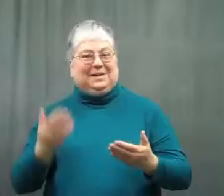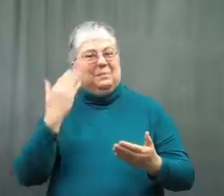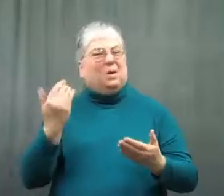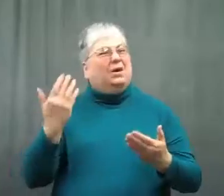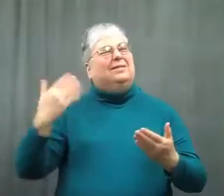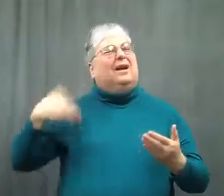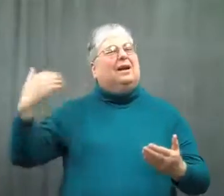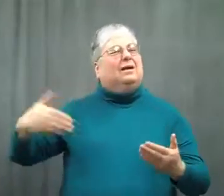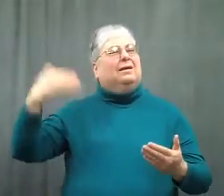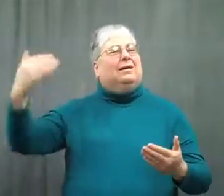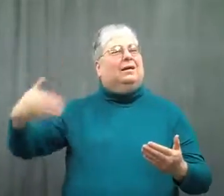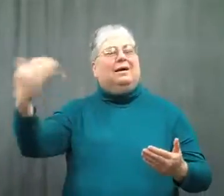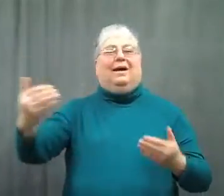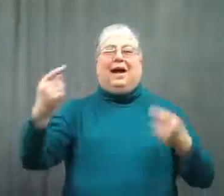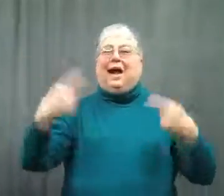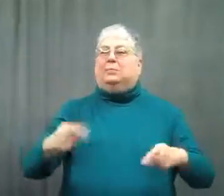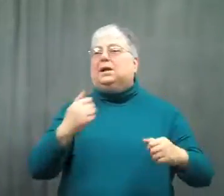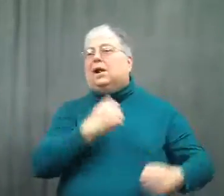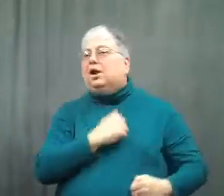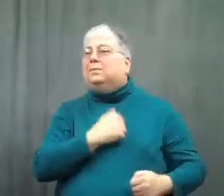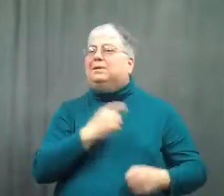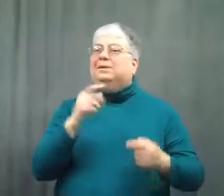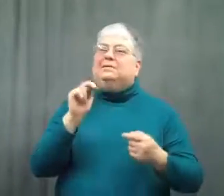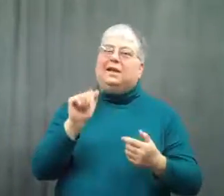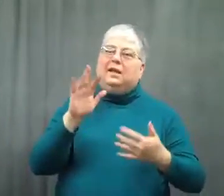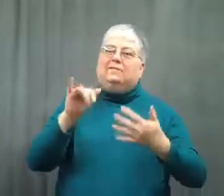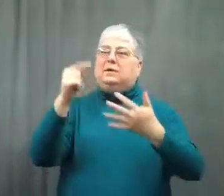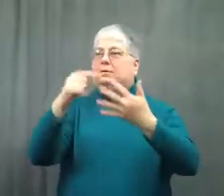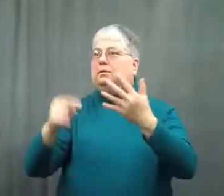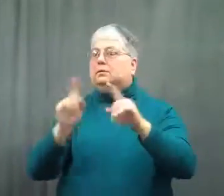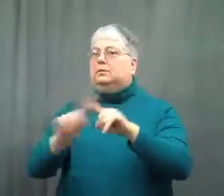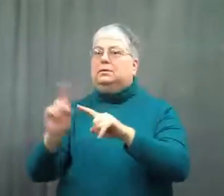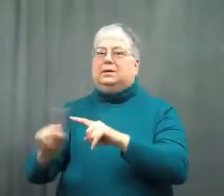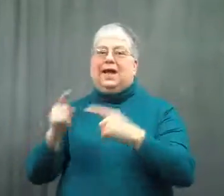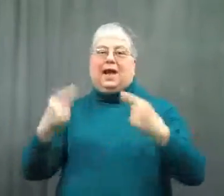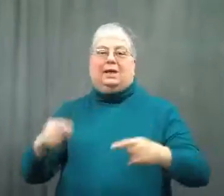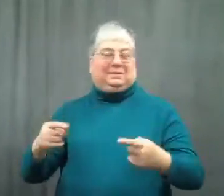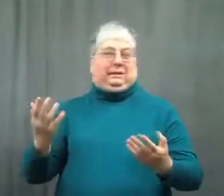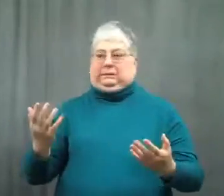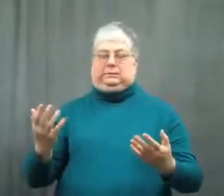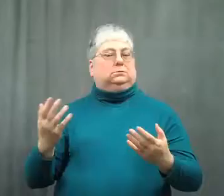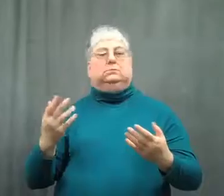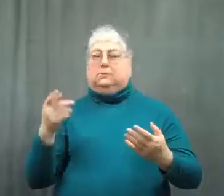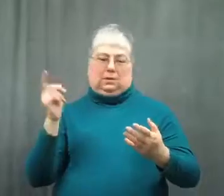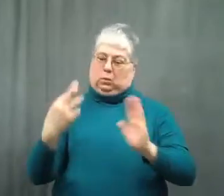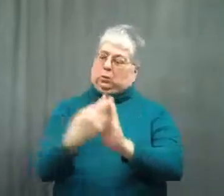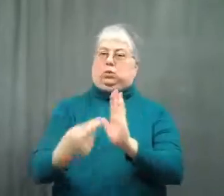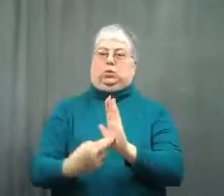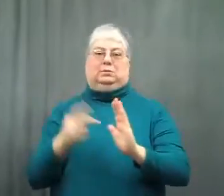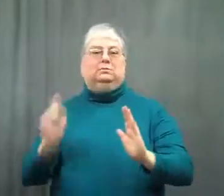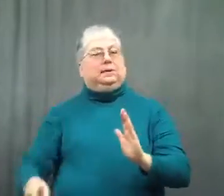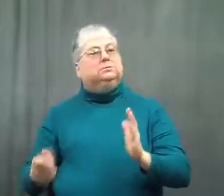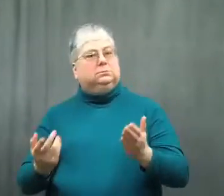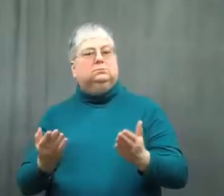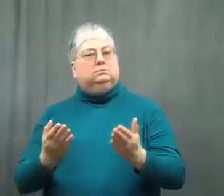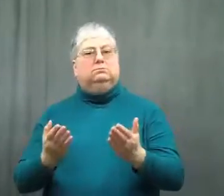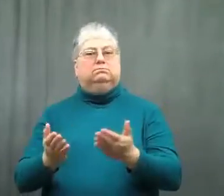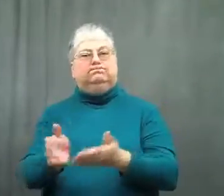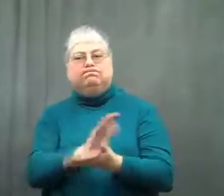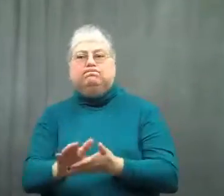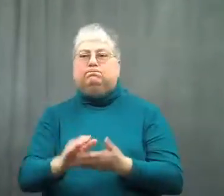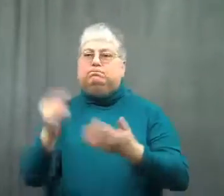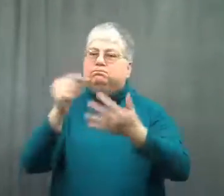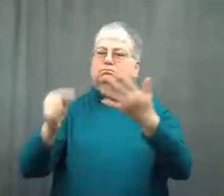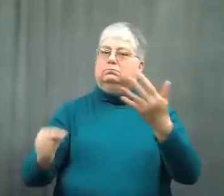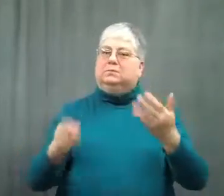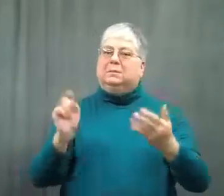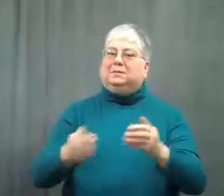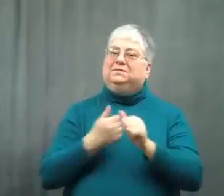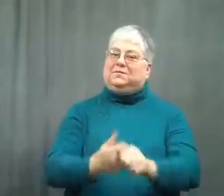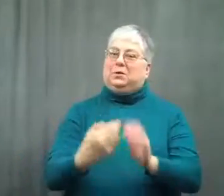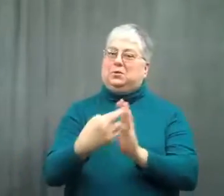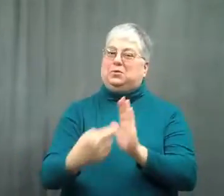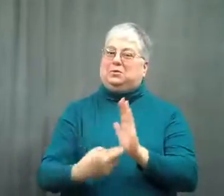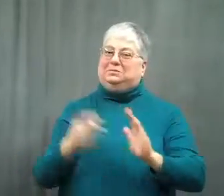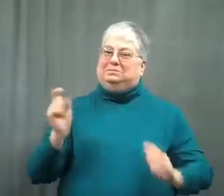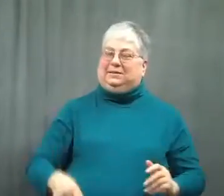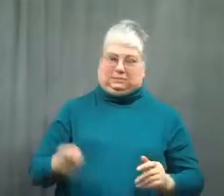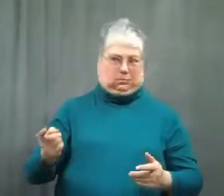Standards of conduct had to be followed in light of previous incidents in the military.